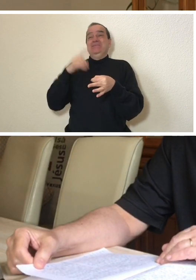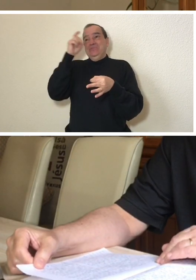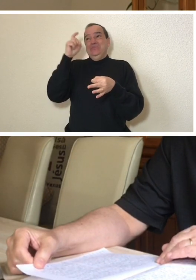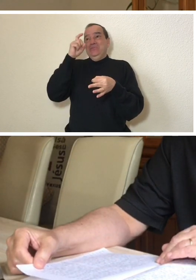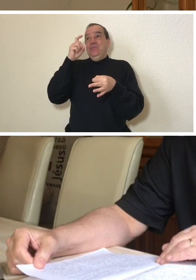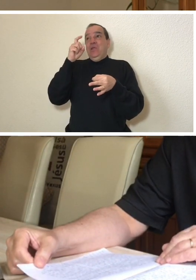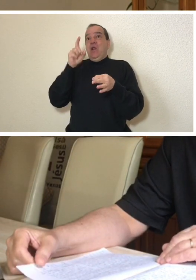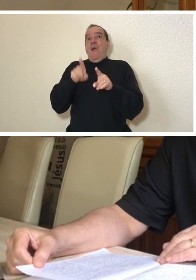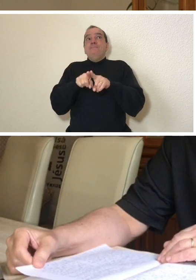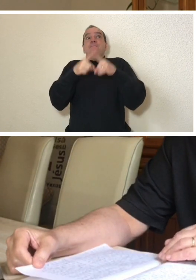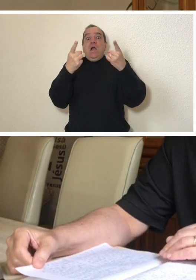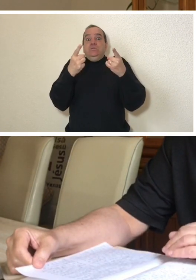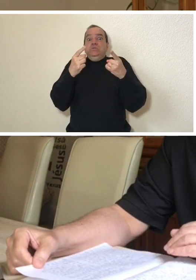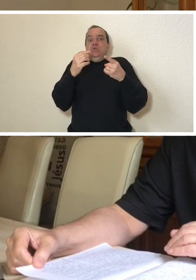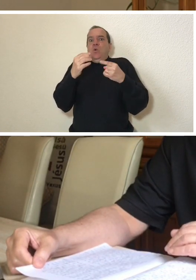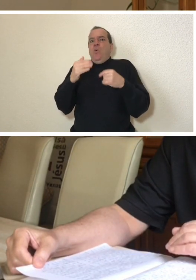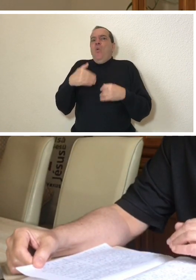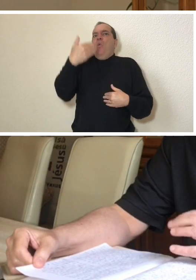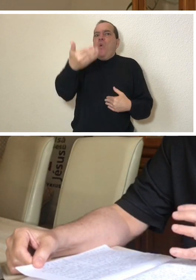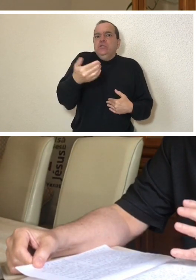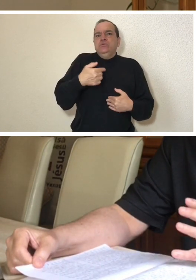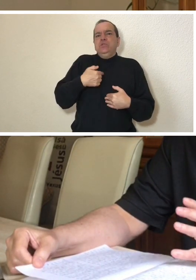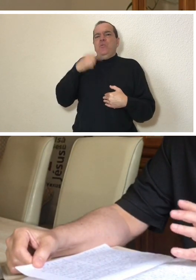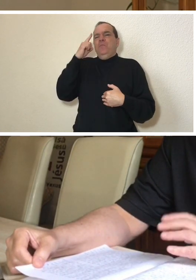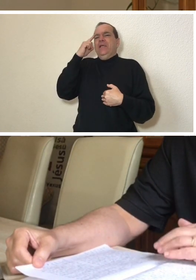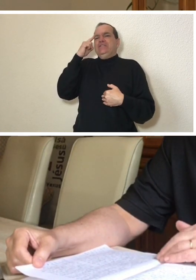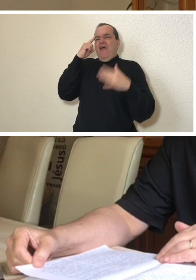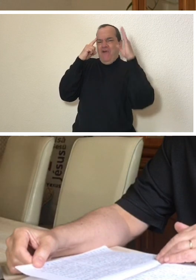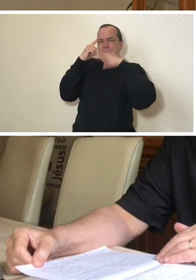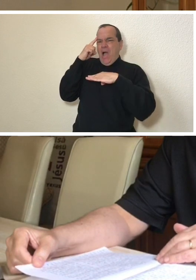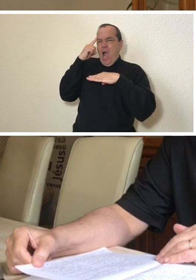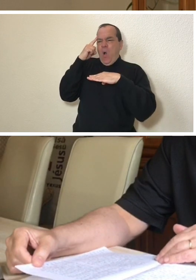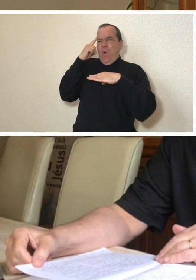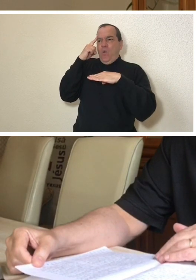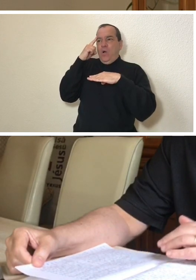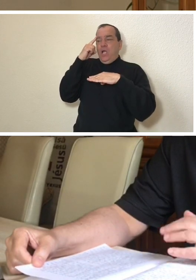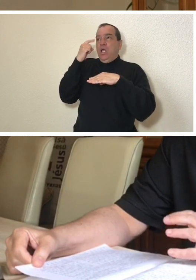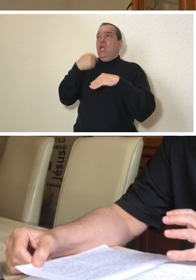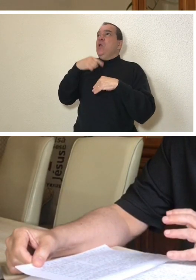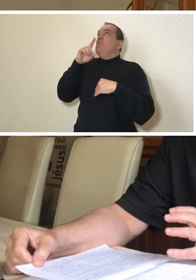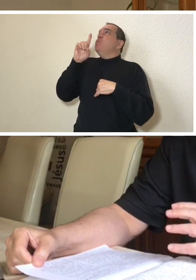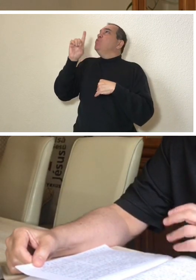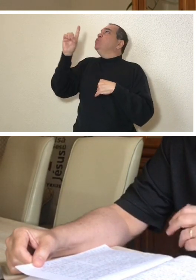But at the same time when that thought came to me, it seemed that